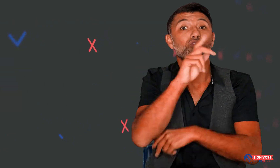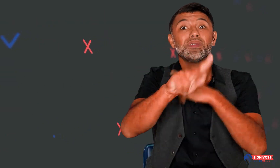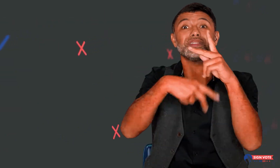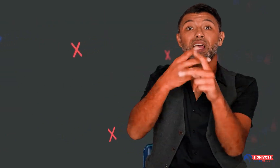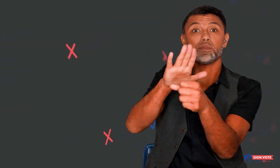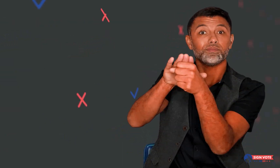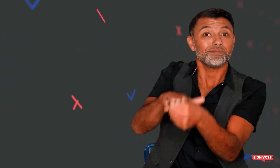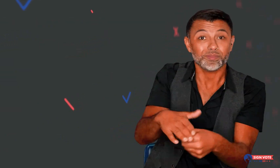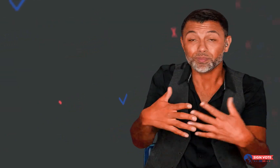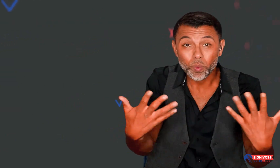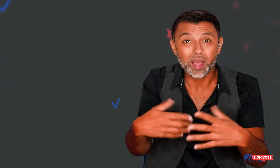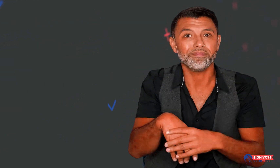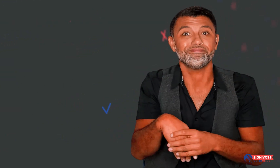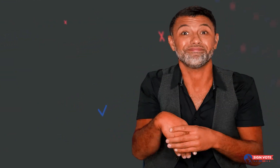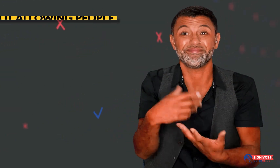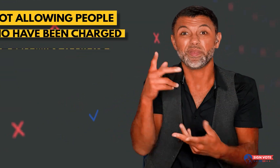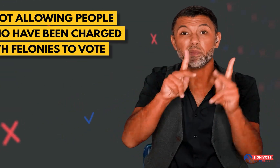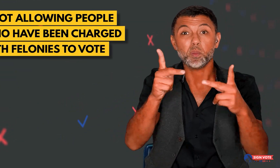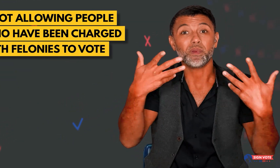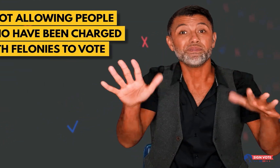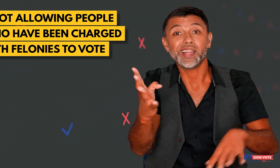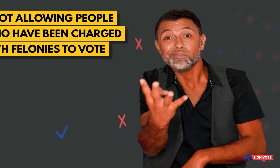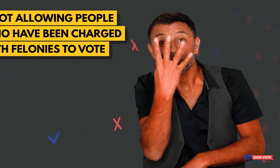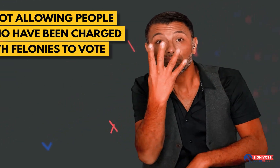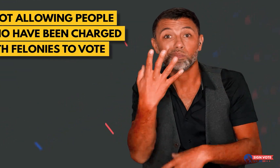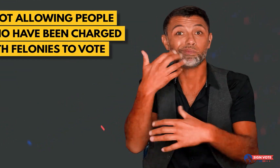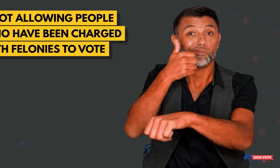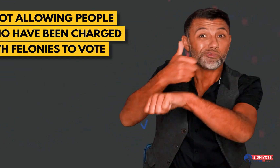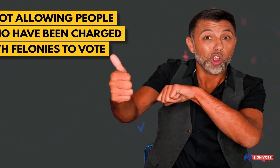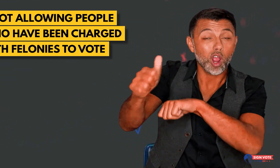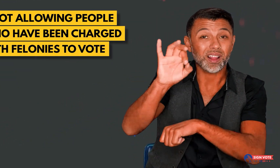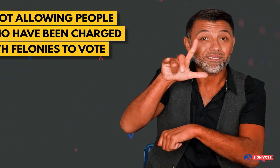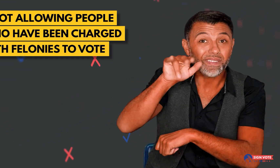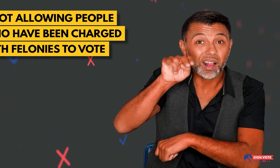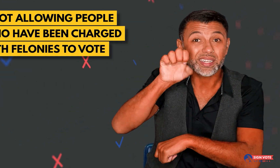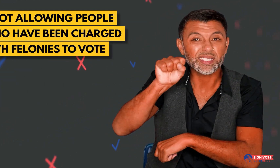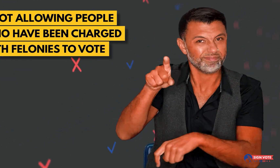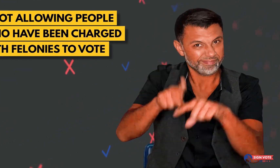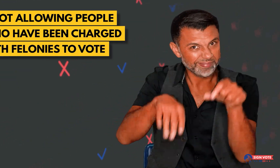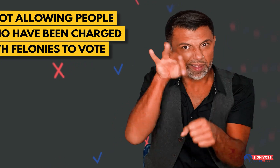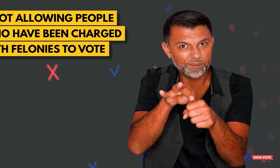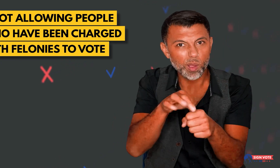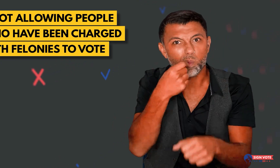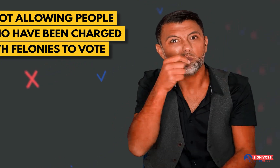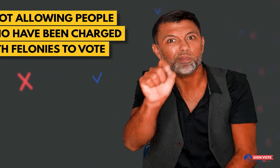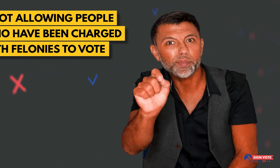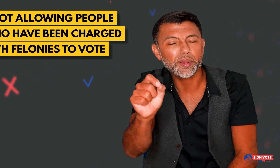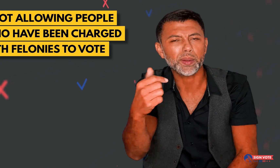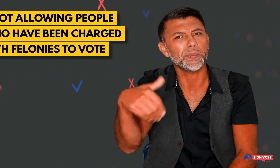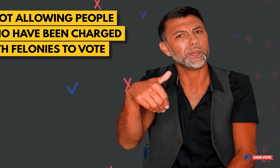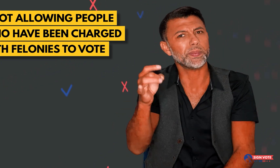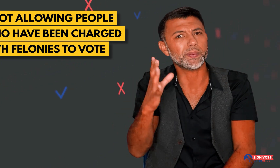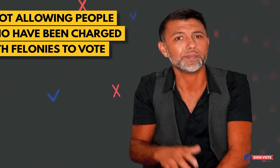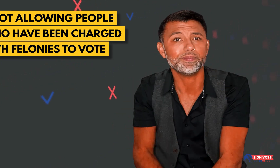Another type of suppression applies to people who have been to prison or charged with felonies who aren't allowed to vote at all.